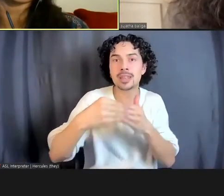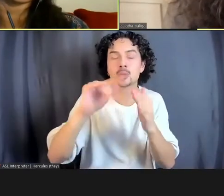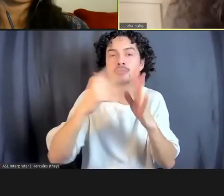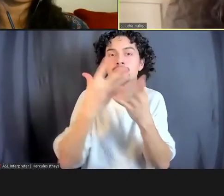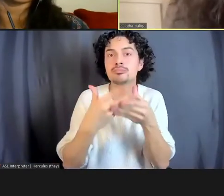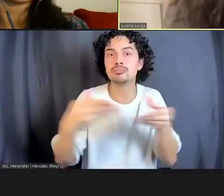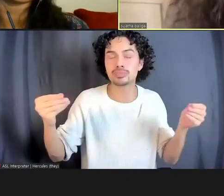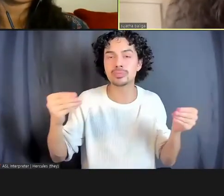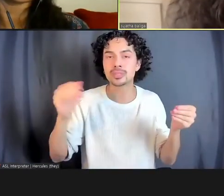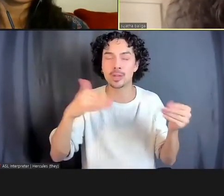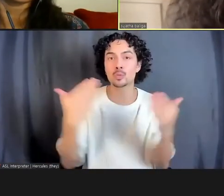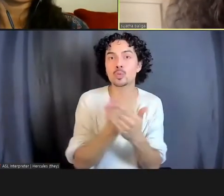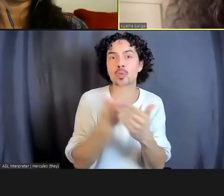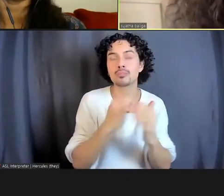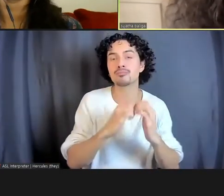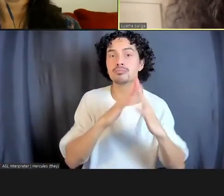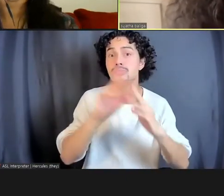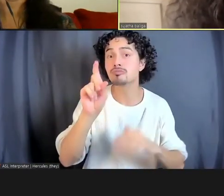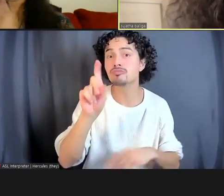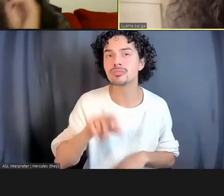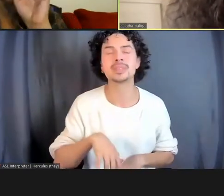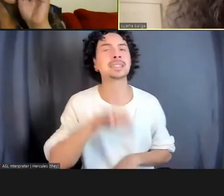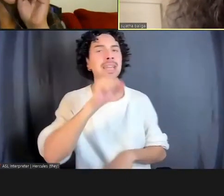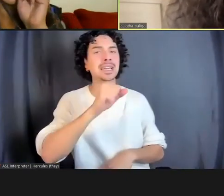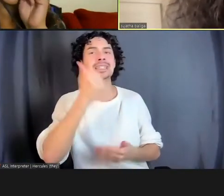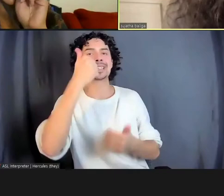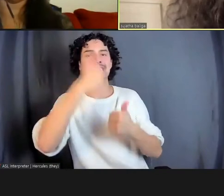I think every process results in a creative outcome in that it is